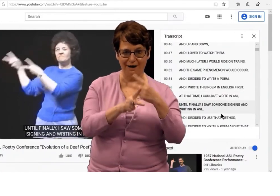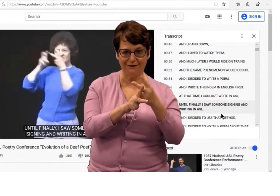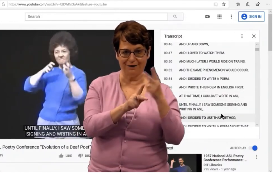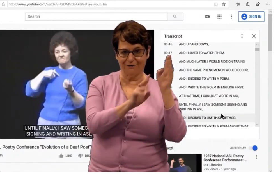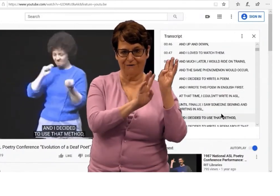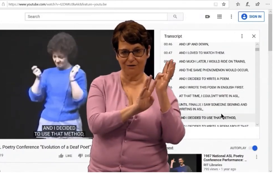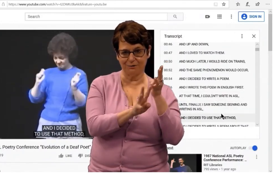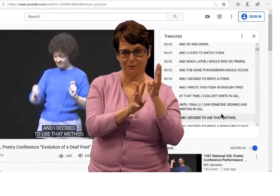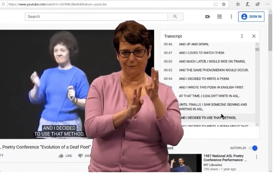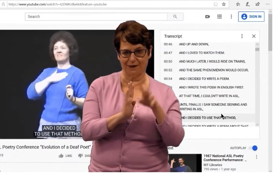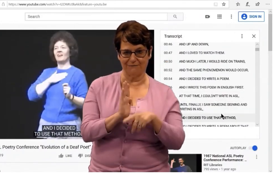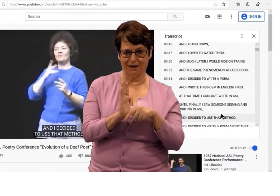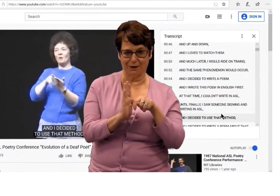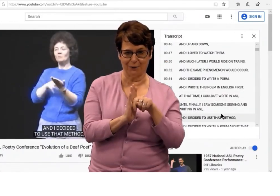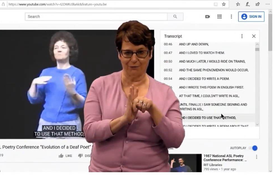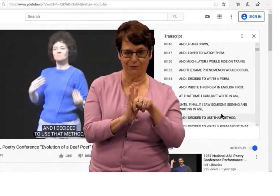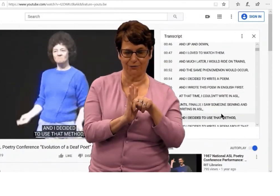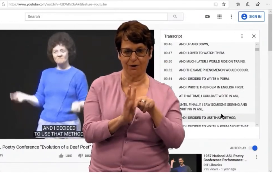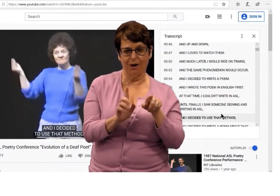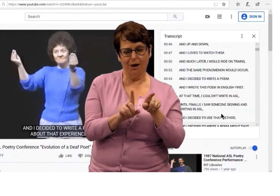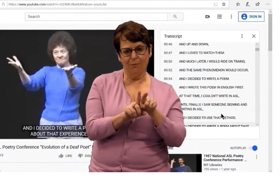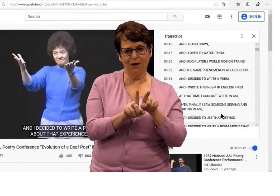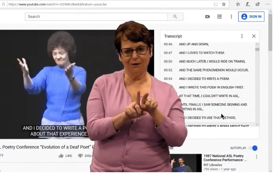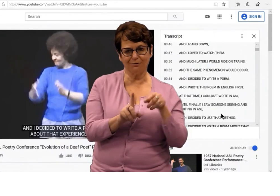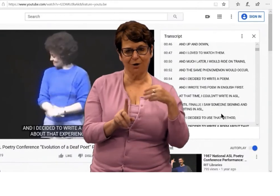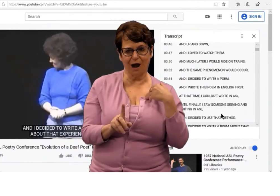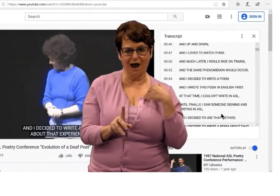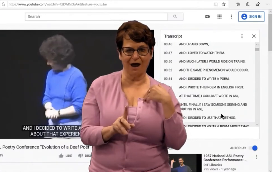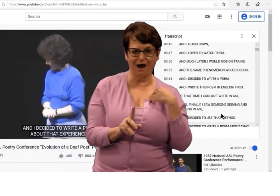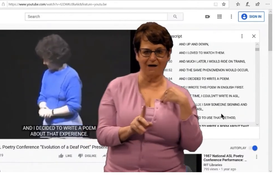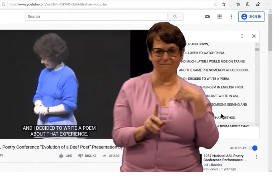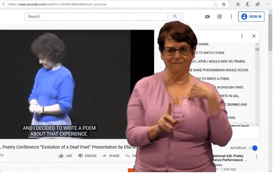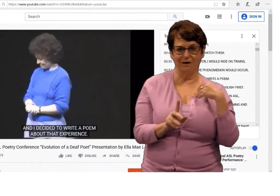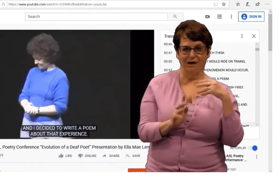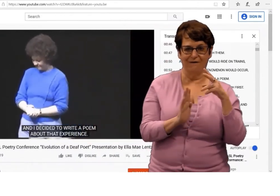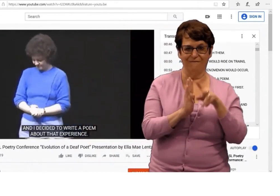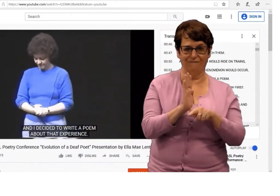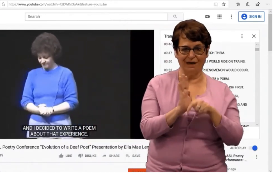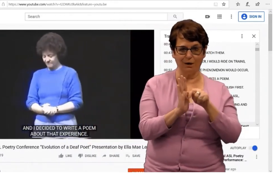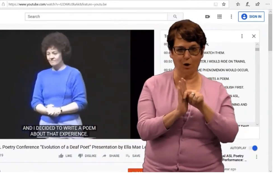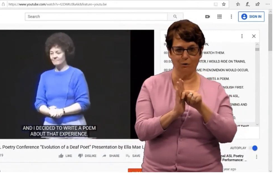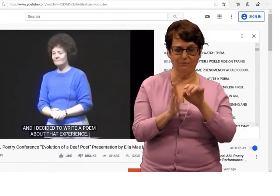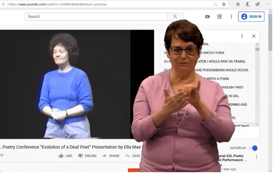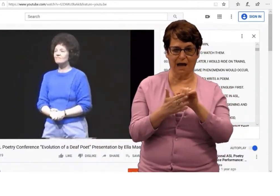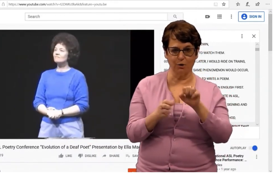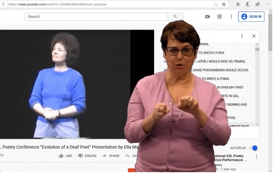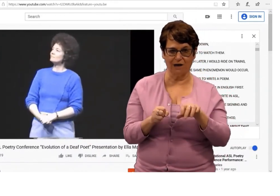So that's how you find one kind of streaming videos.